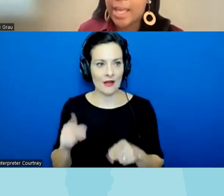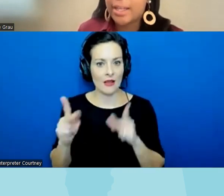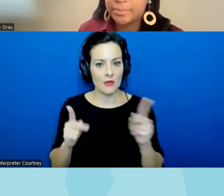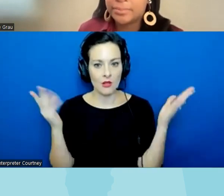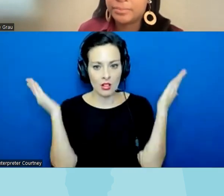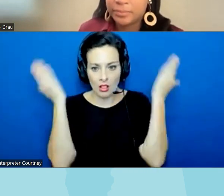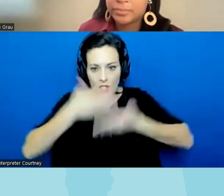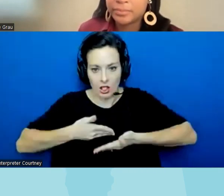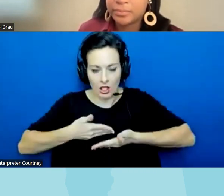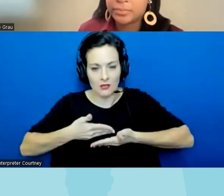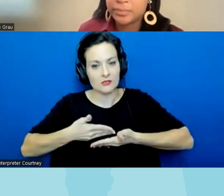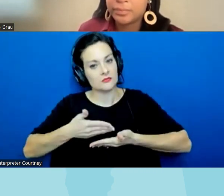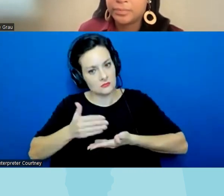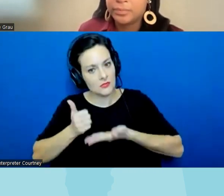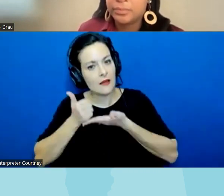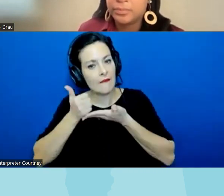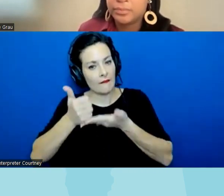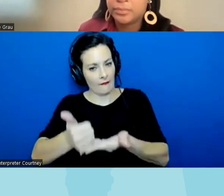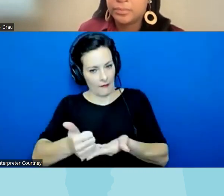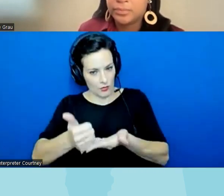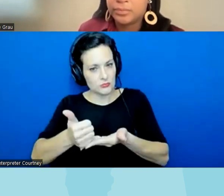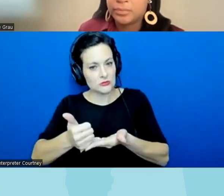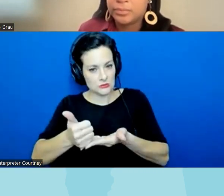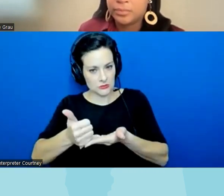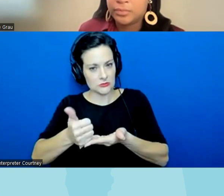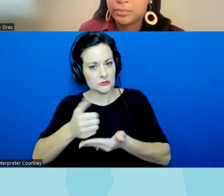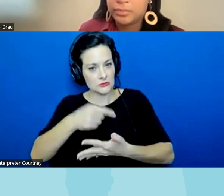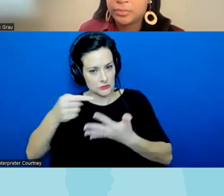and has helped kind of stopped some things moving through our local school boards here in